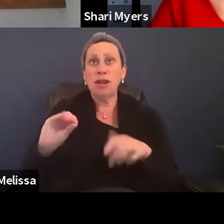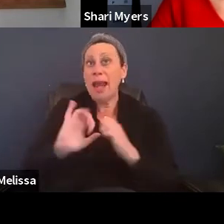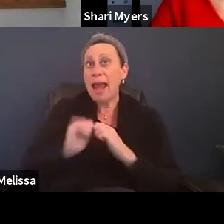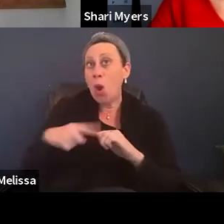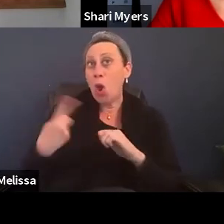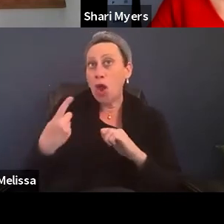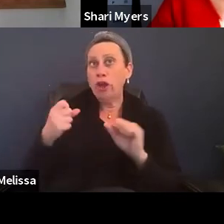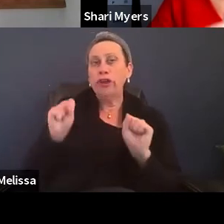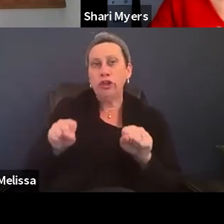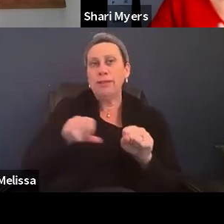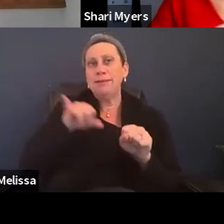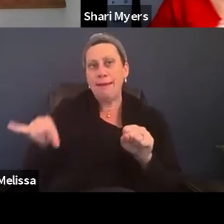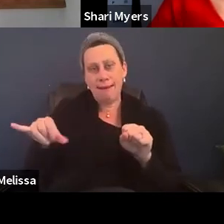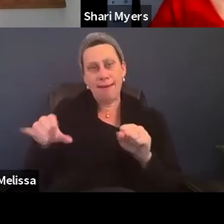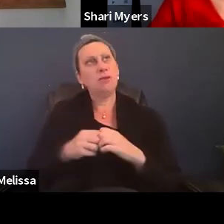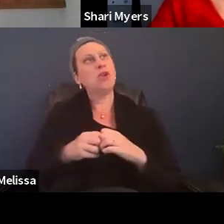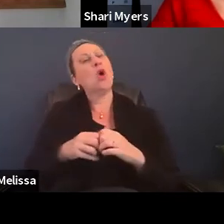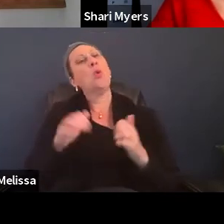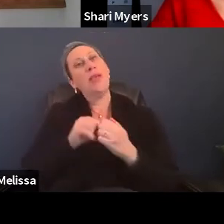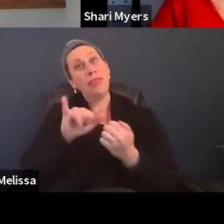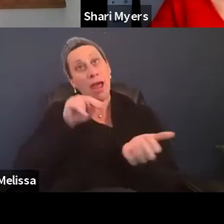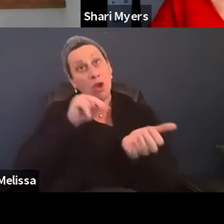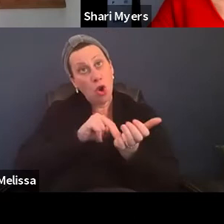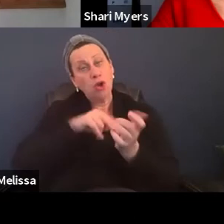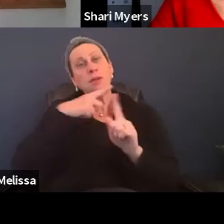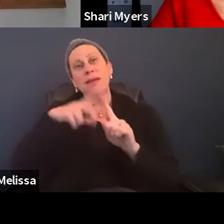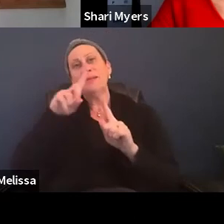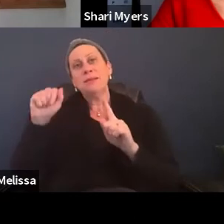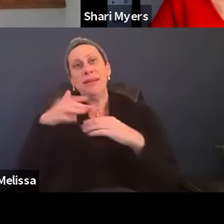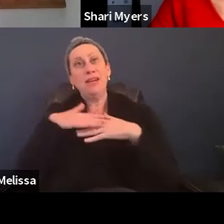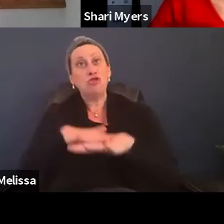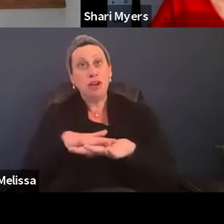And so between her and our Disability Integration worker